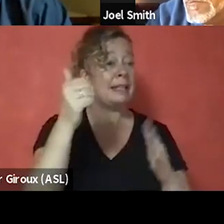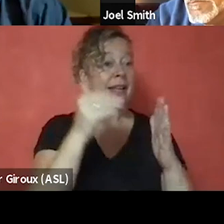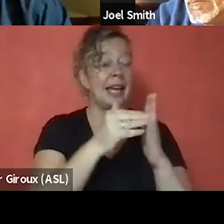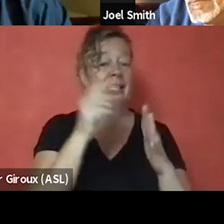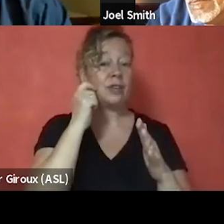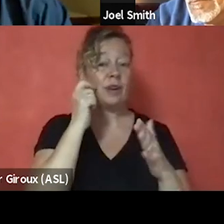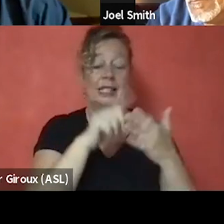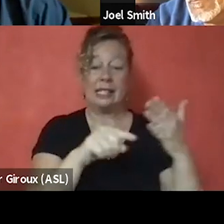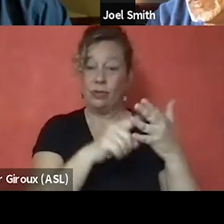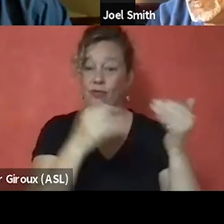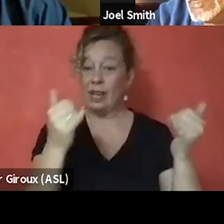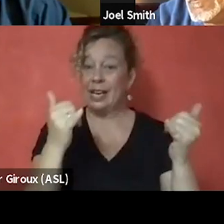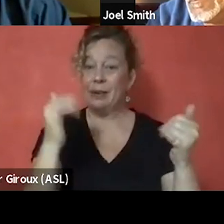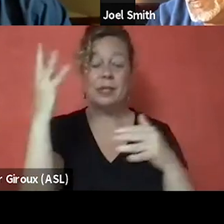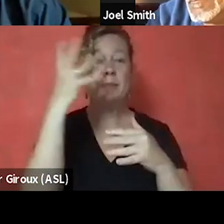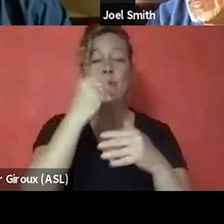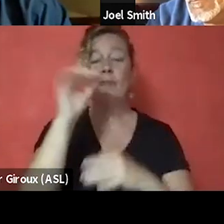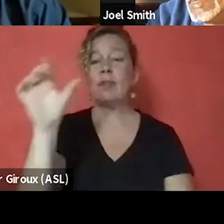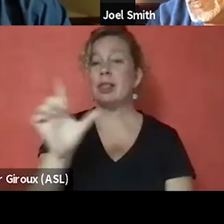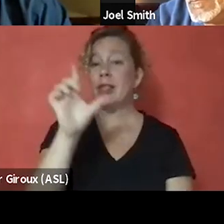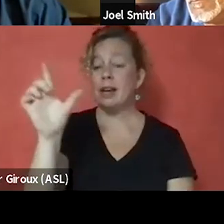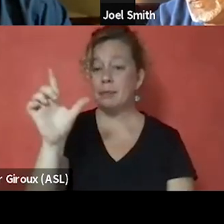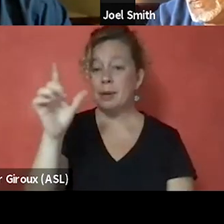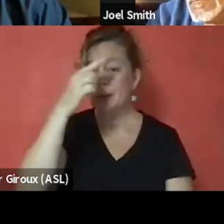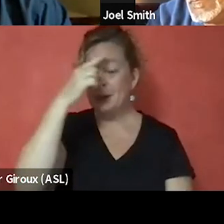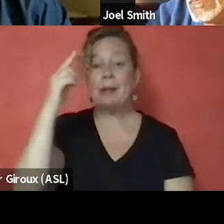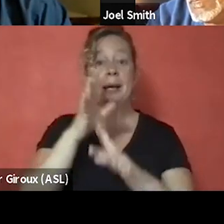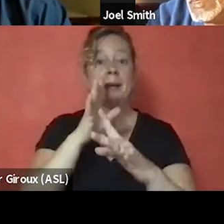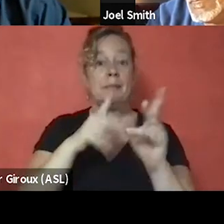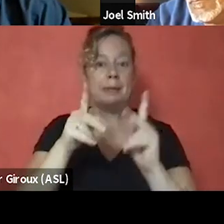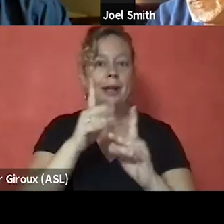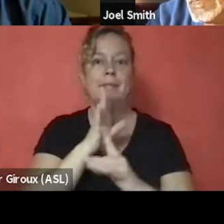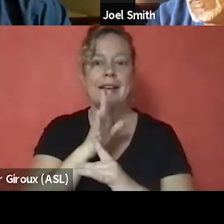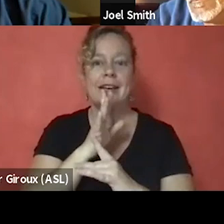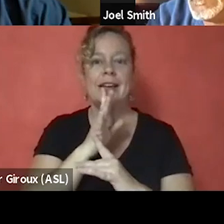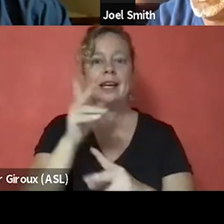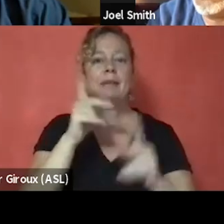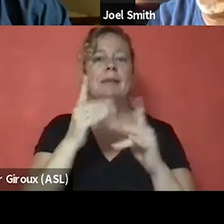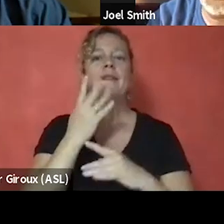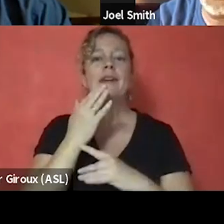we have this beautiful library. Black people are speaking. People of color are speaking.